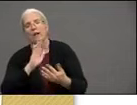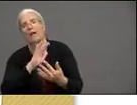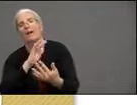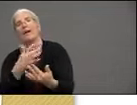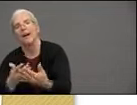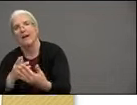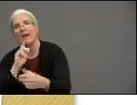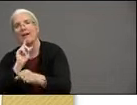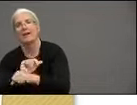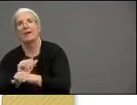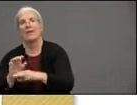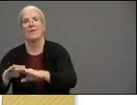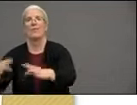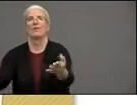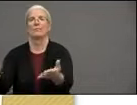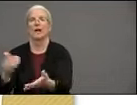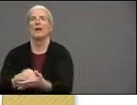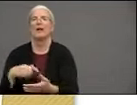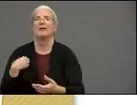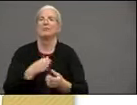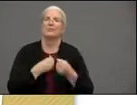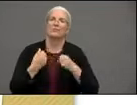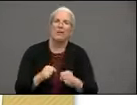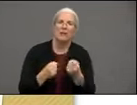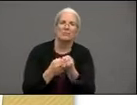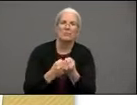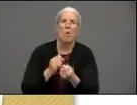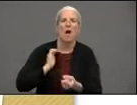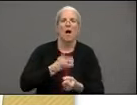know it's it's not the norm but we have to make the best of what we